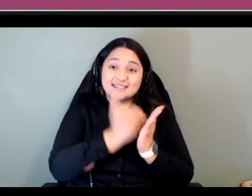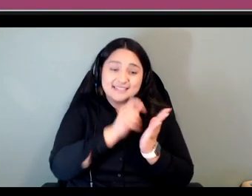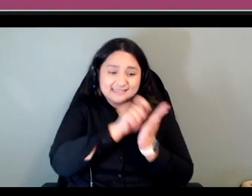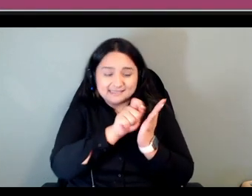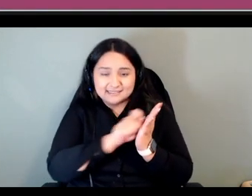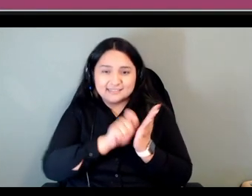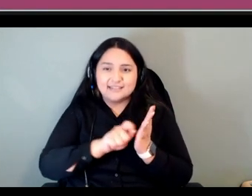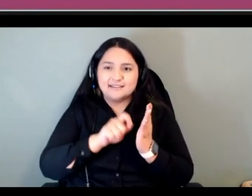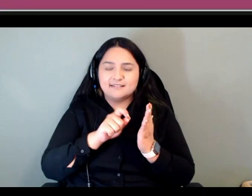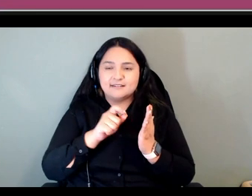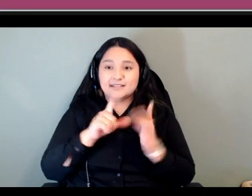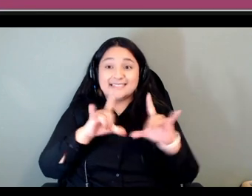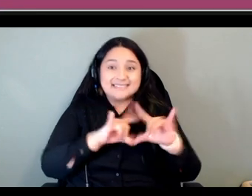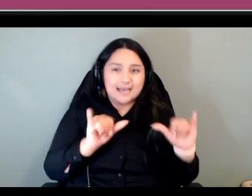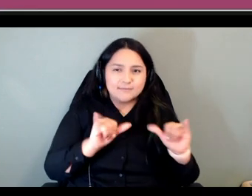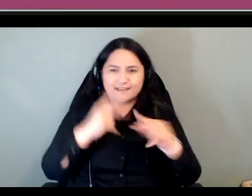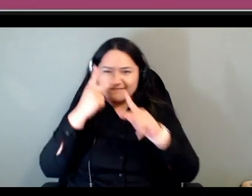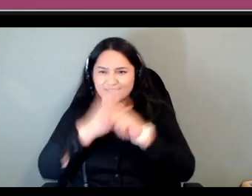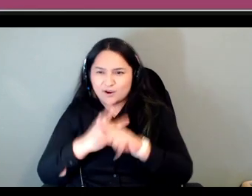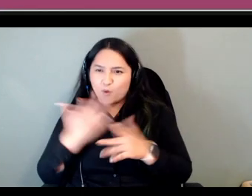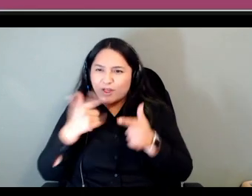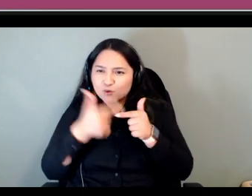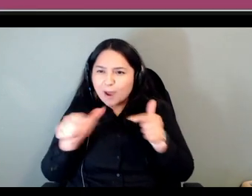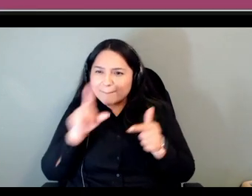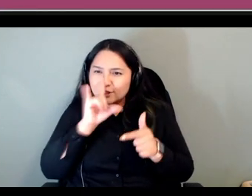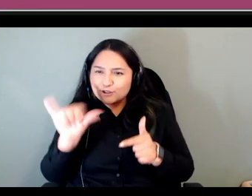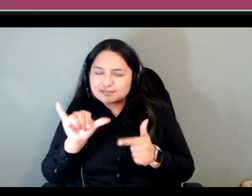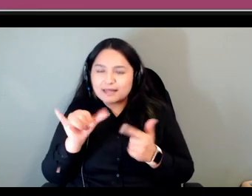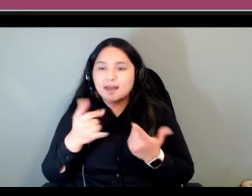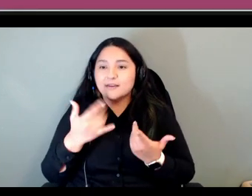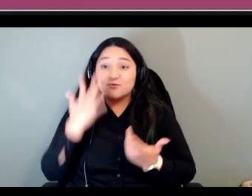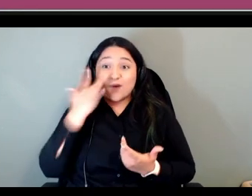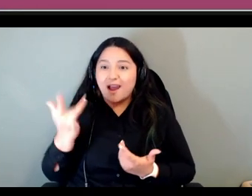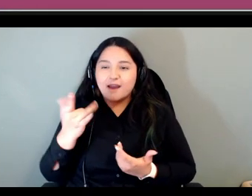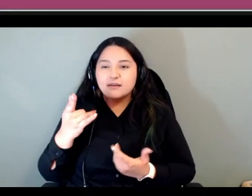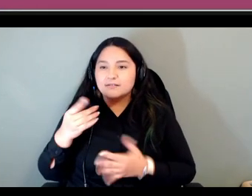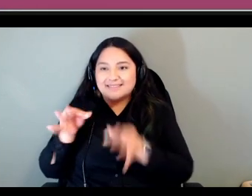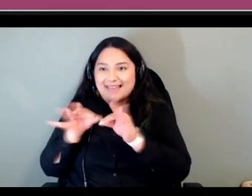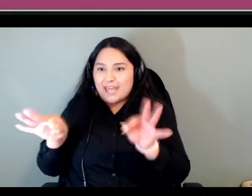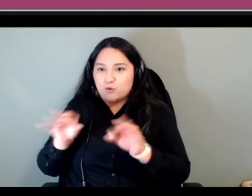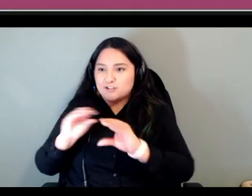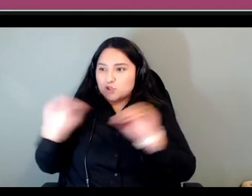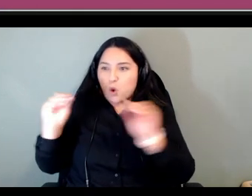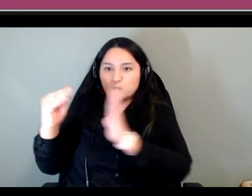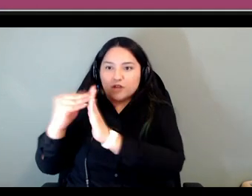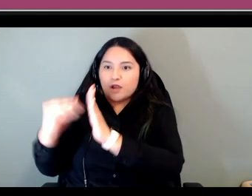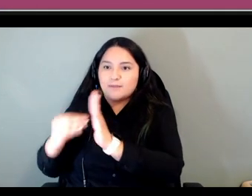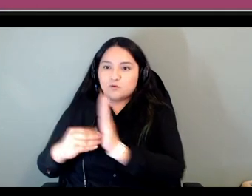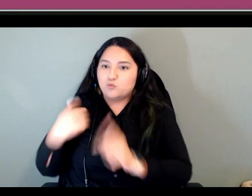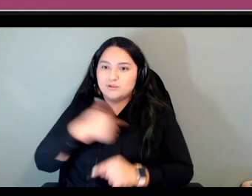same time so because it wasn't documented uh anywhere that we could find so um you know